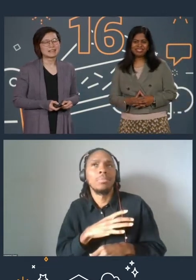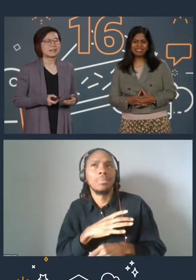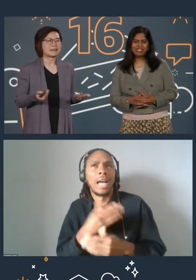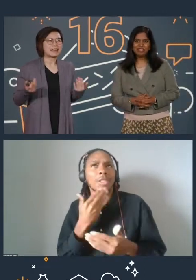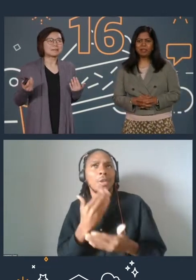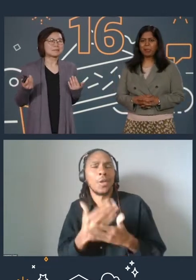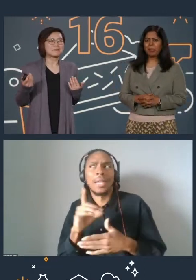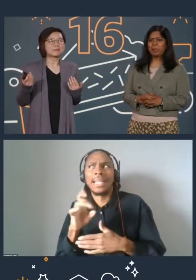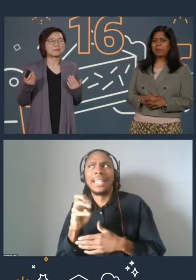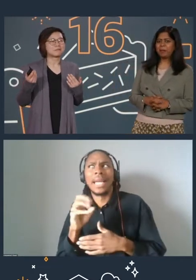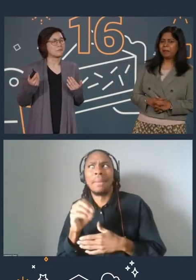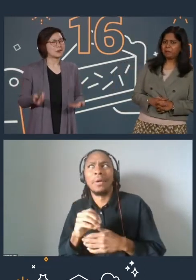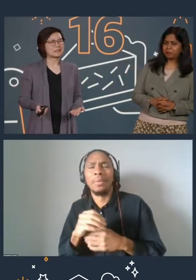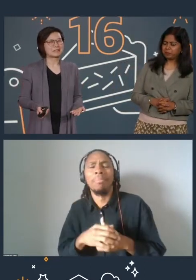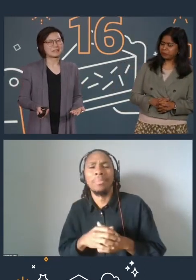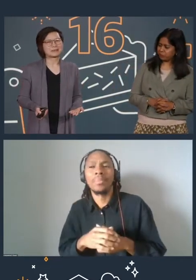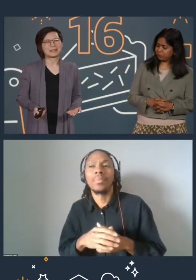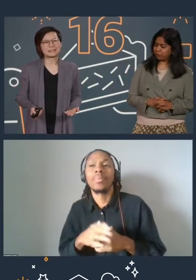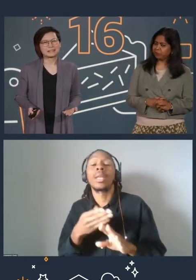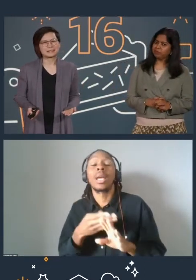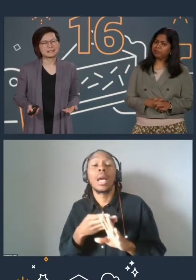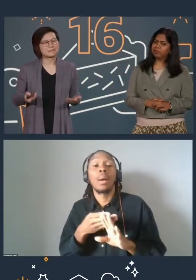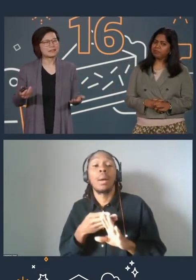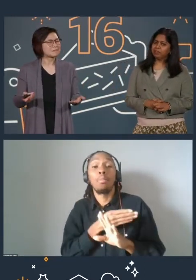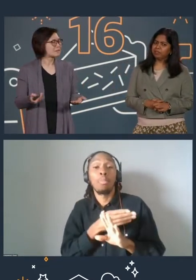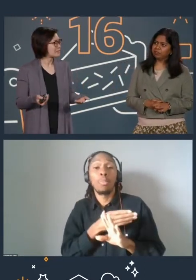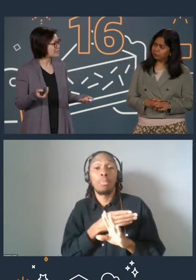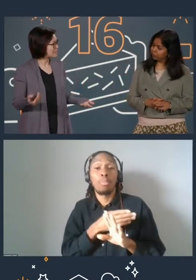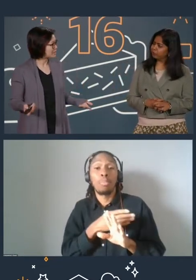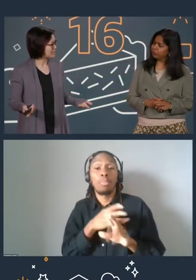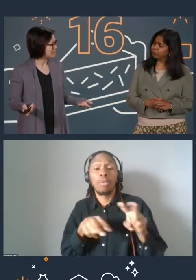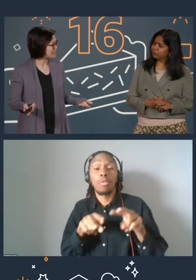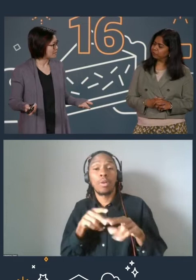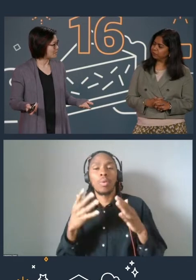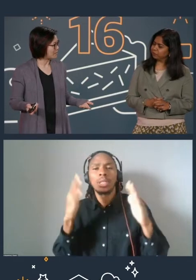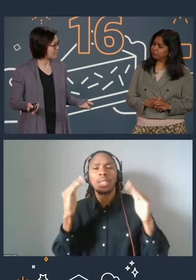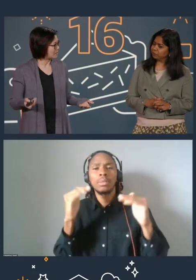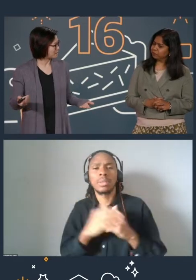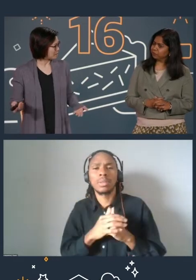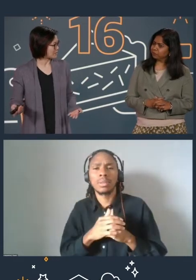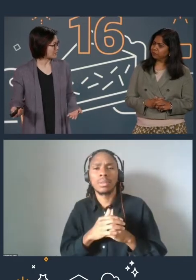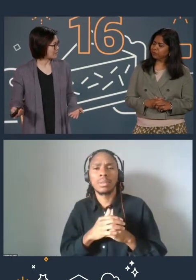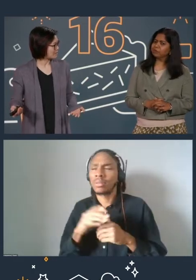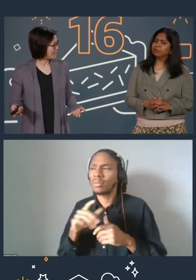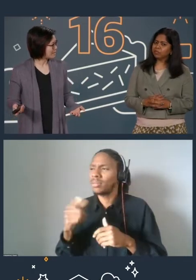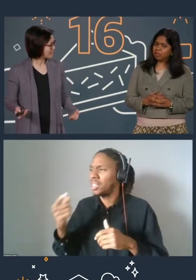So as a preview of what you can expect, Fathima, could you tell us a little bit more about the block storage badge?